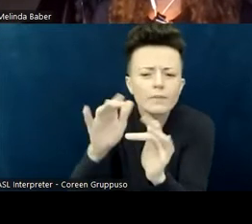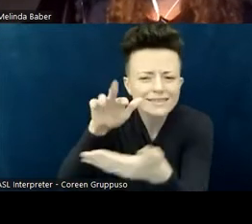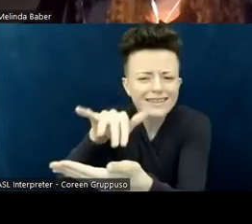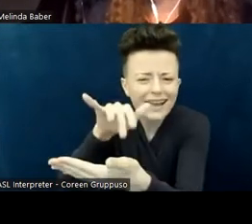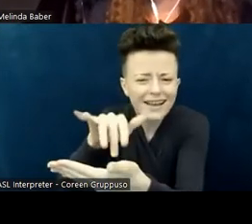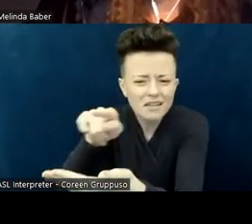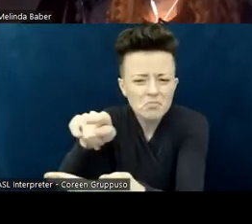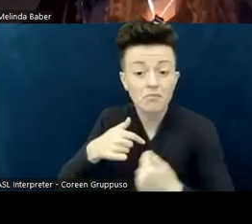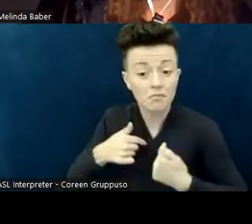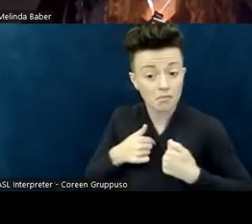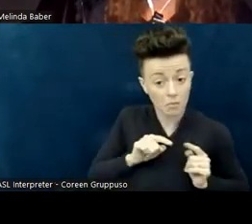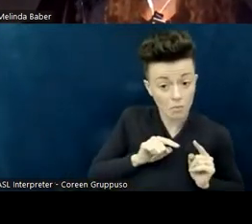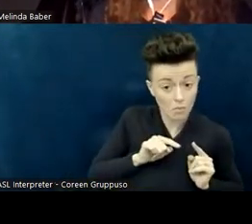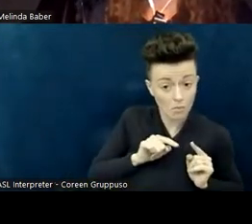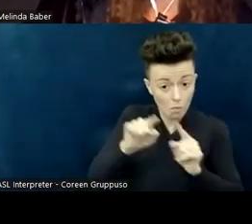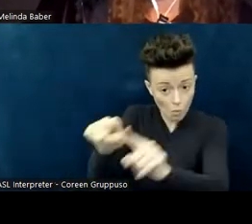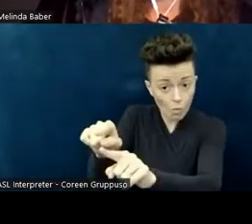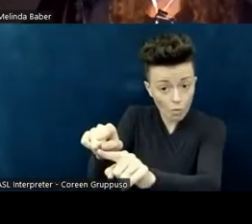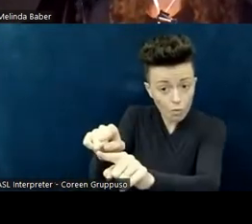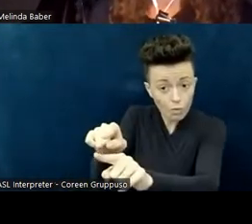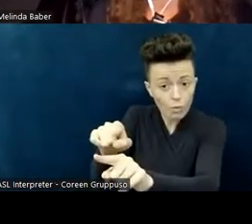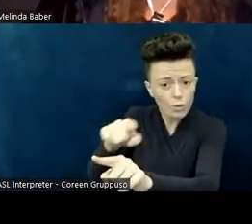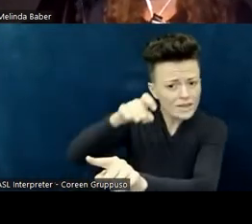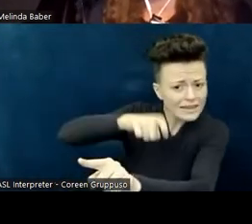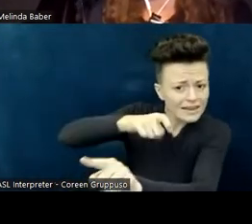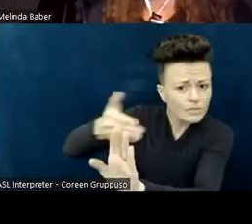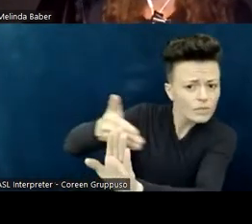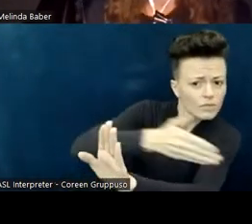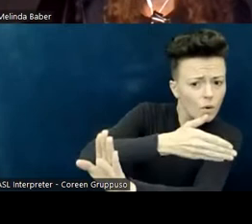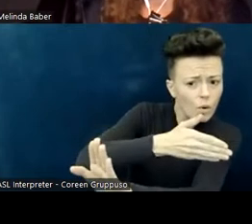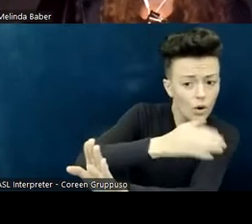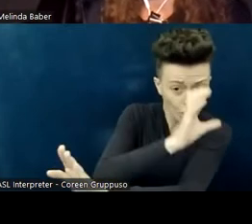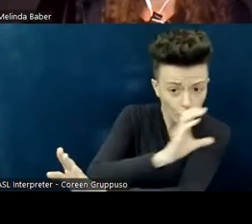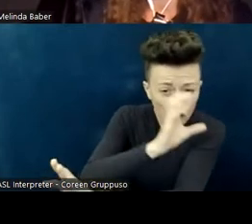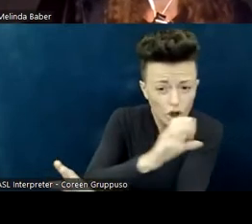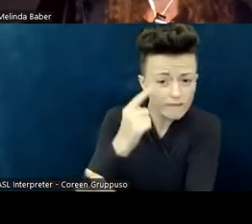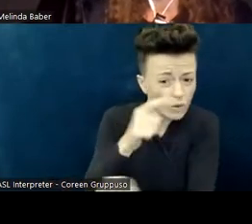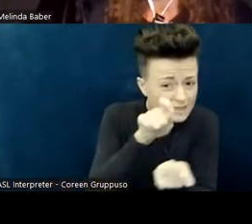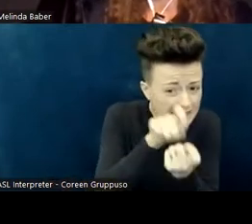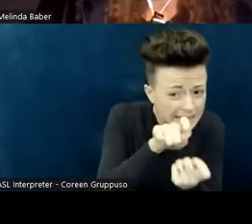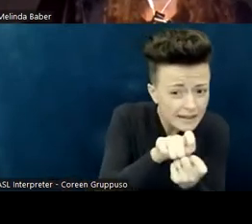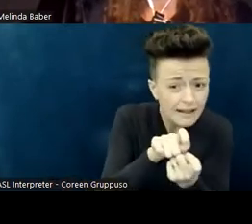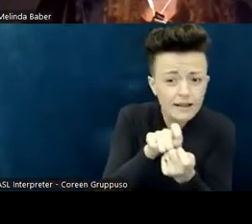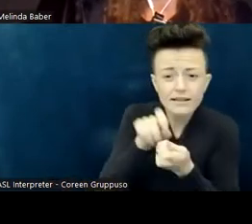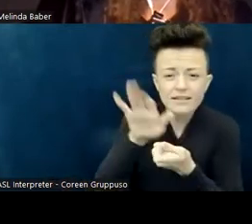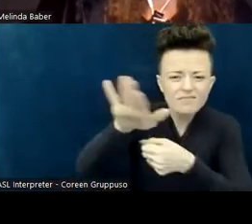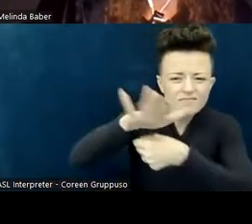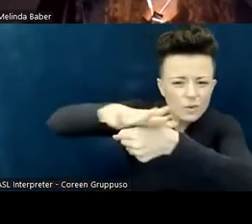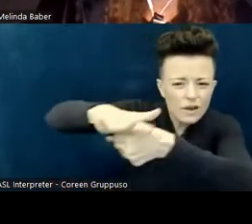did you need to have the detailed information about that facility or that gathering